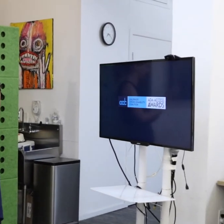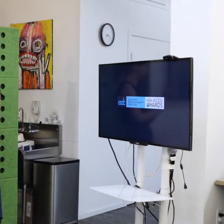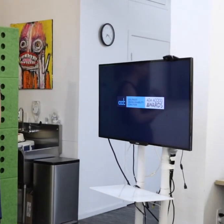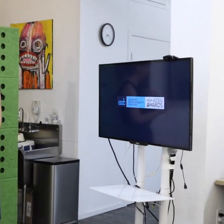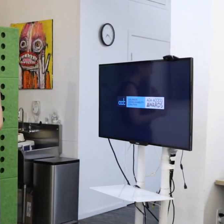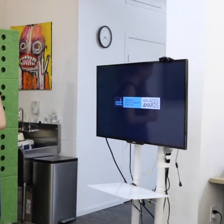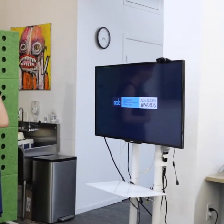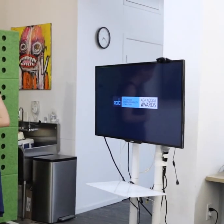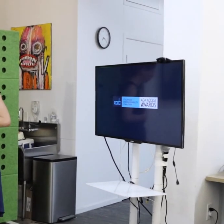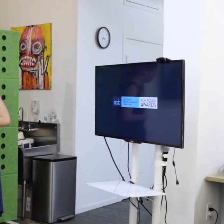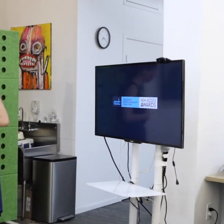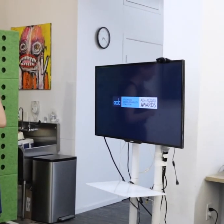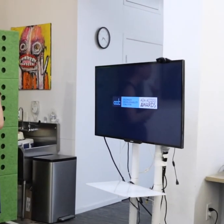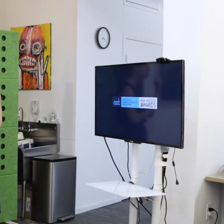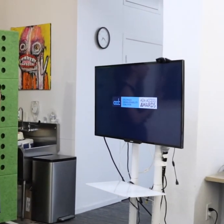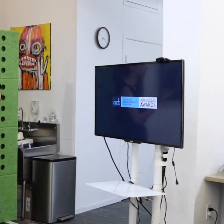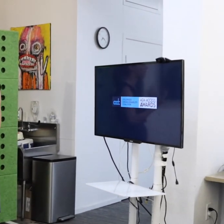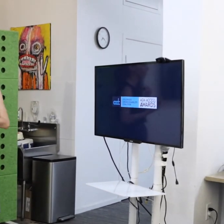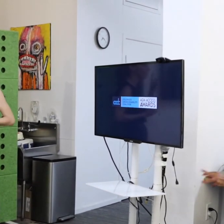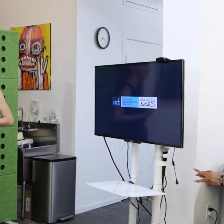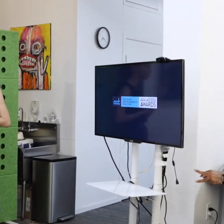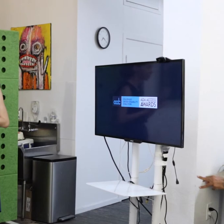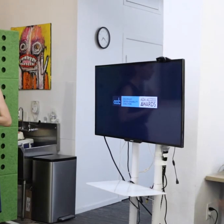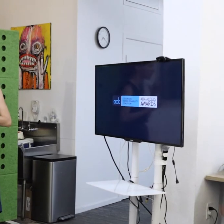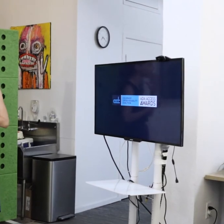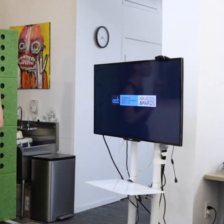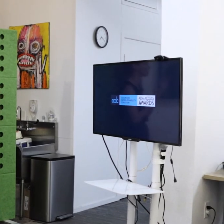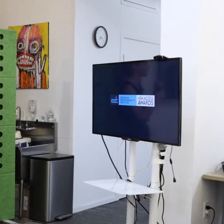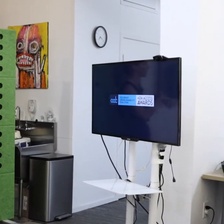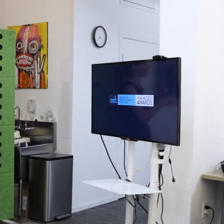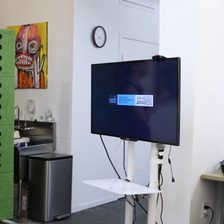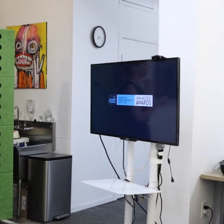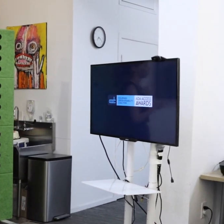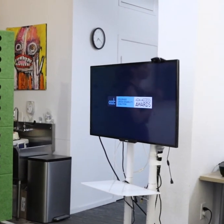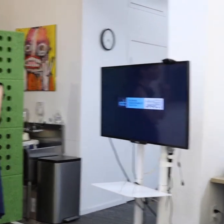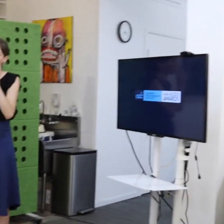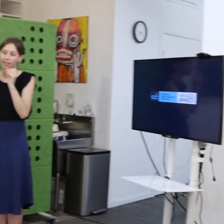One of the things that I do is I spend time with our amazing staff.